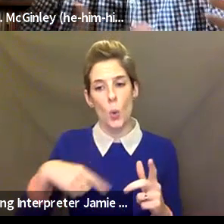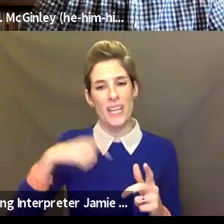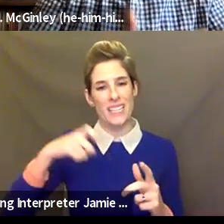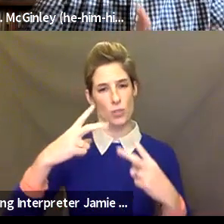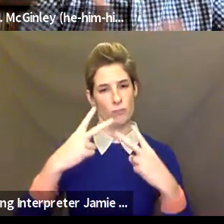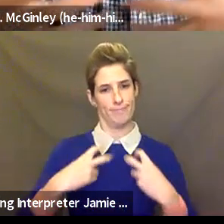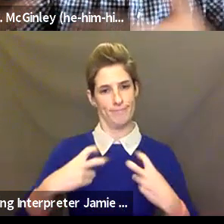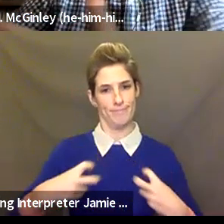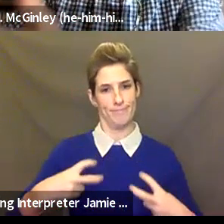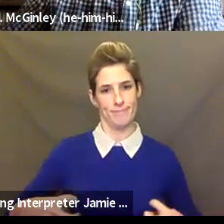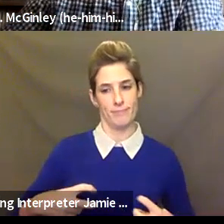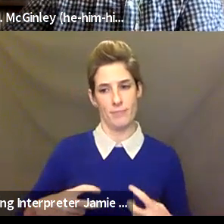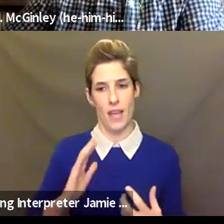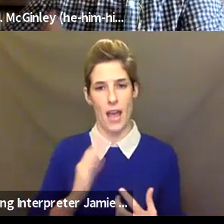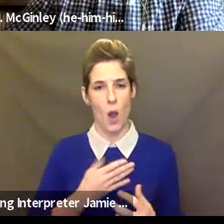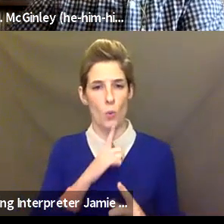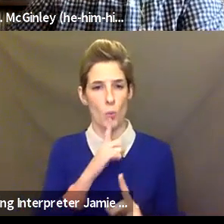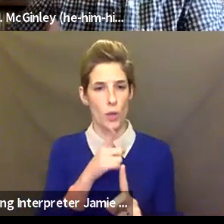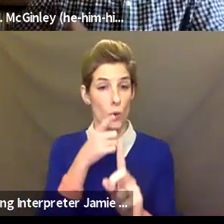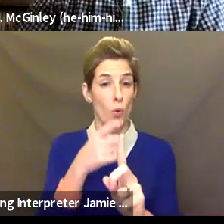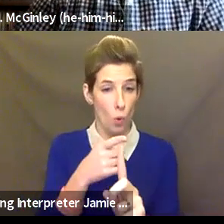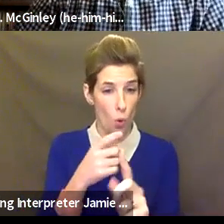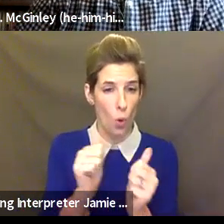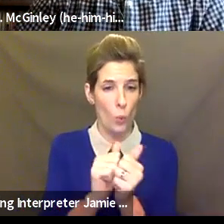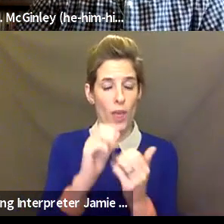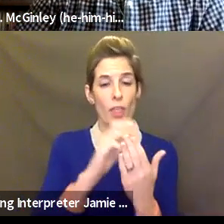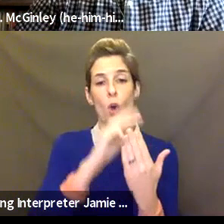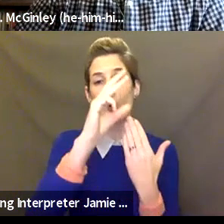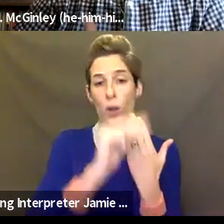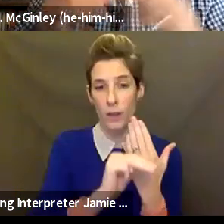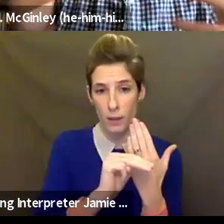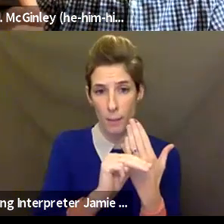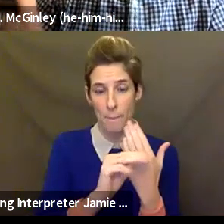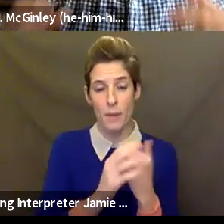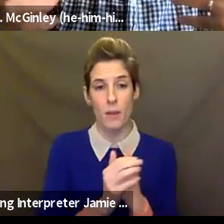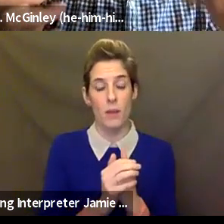as a tool towards curricular learning. However, the